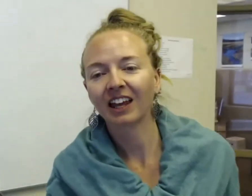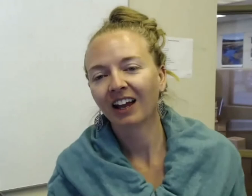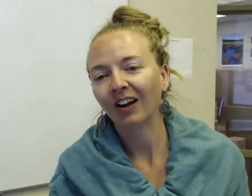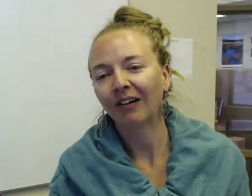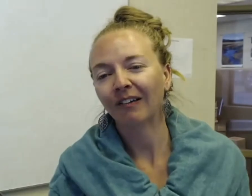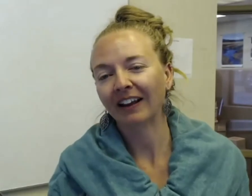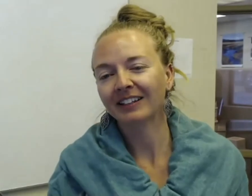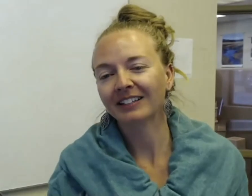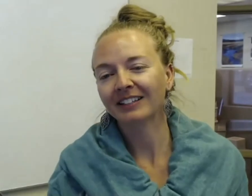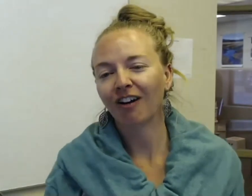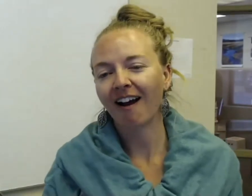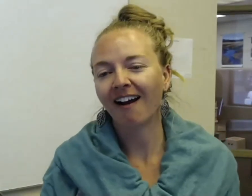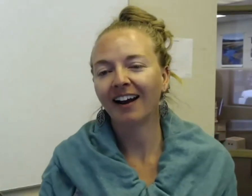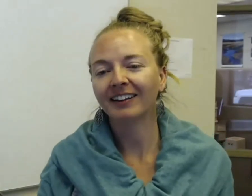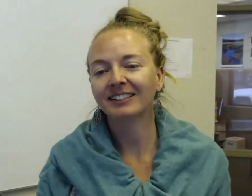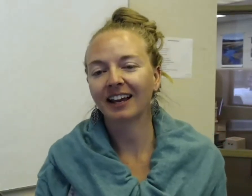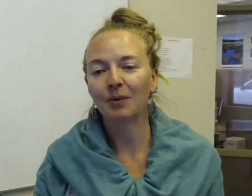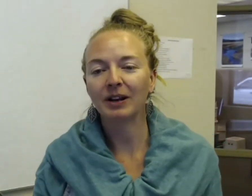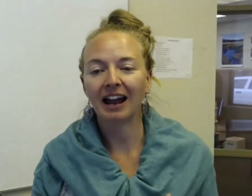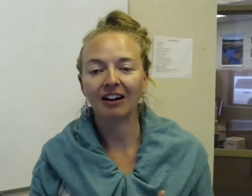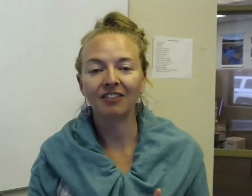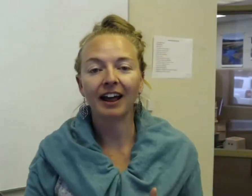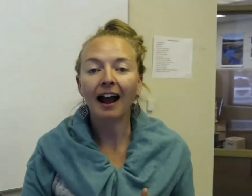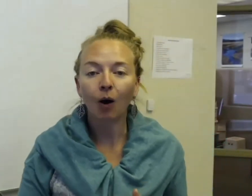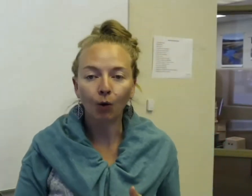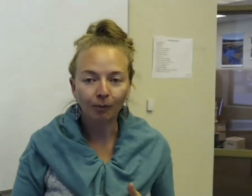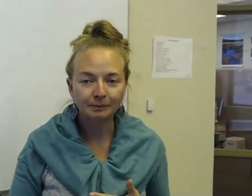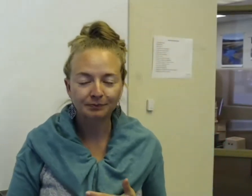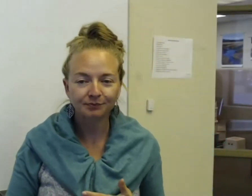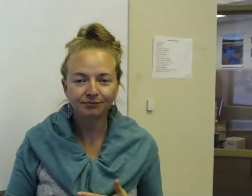All right. Let's try, say we have an owl.